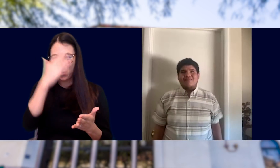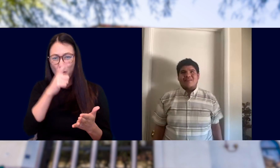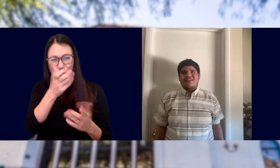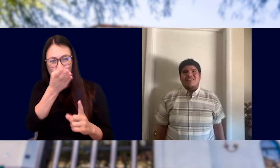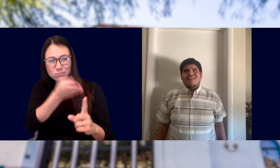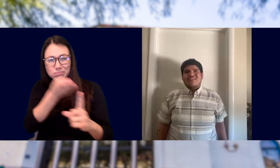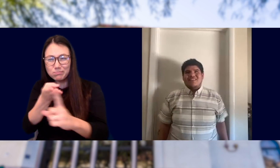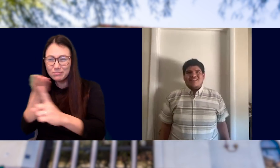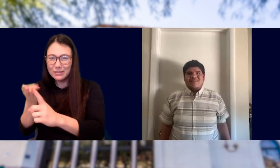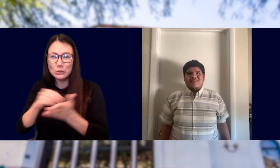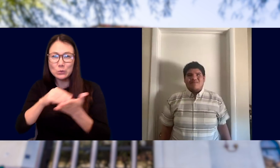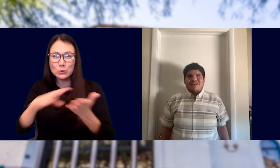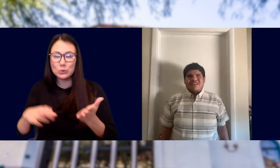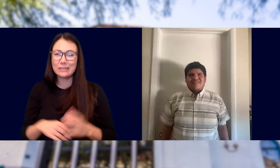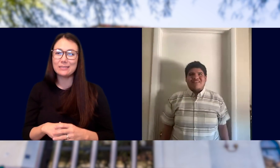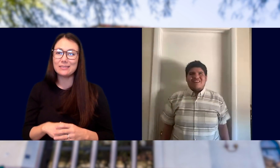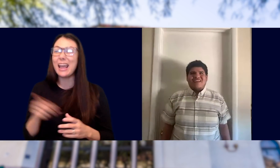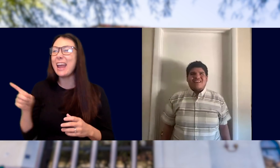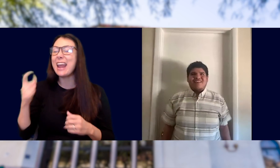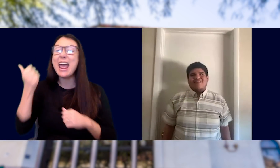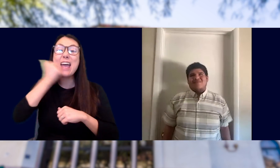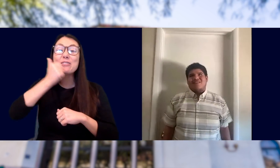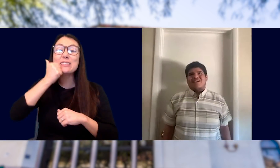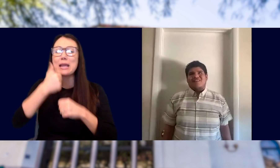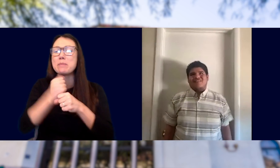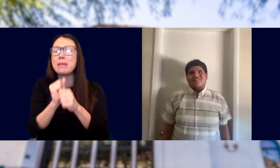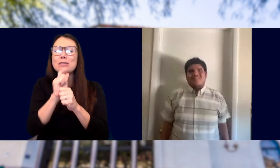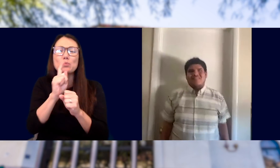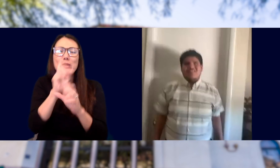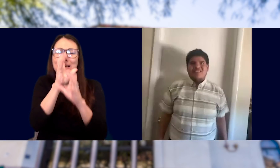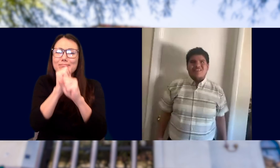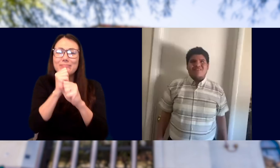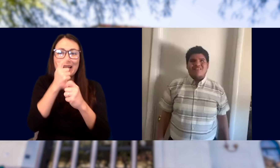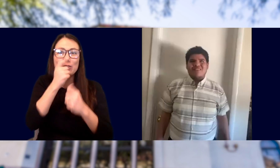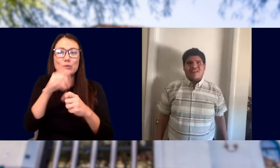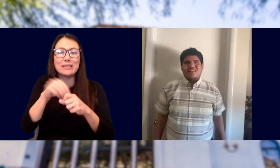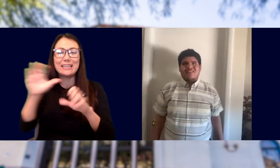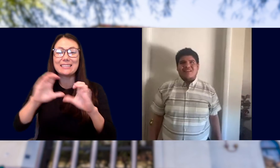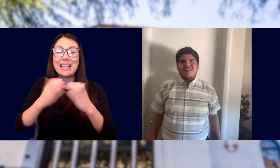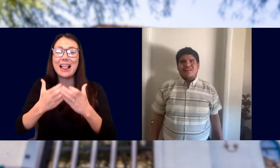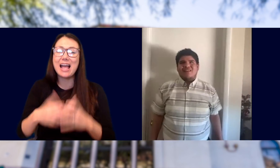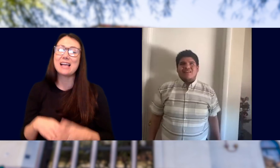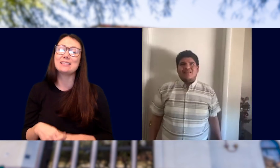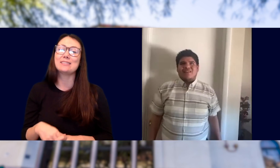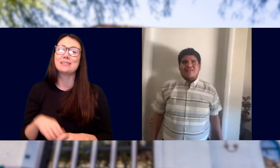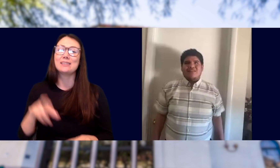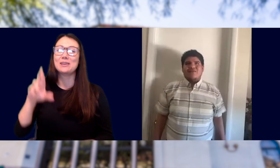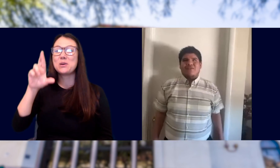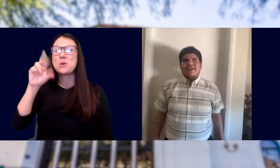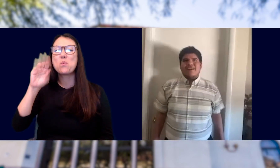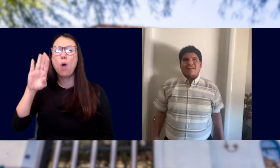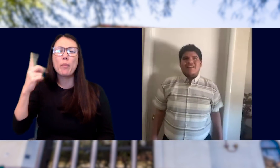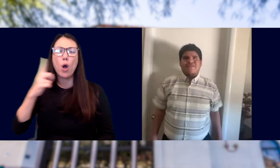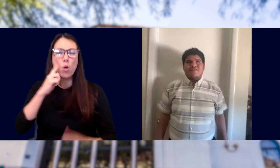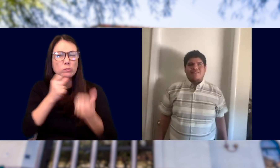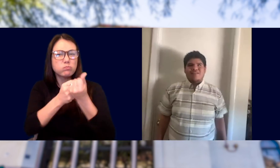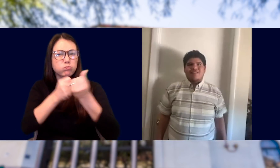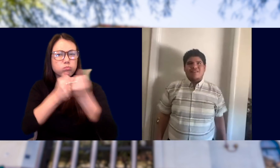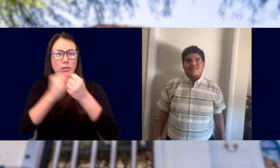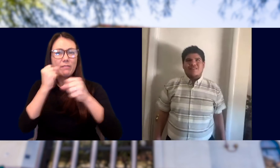JUST MAKE EVERY DAY A REALLY INTERESTING DAY IN HIS CLASS. HE'S ALWAYS FIGHTING FOR HIS STUDENTS